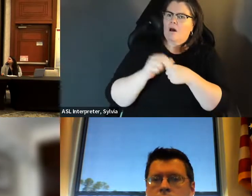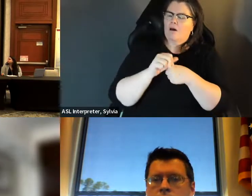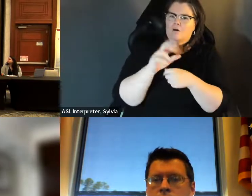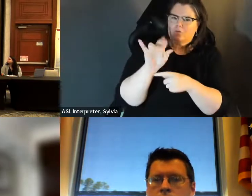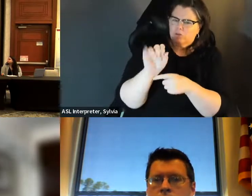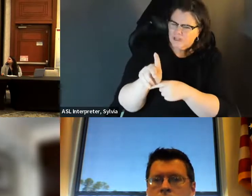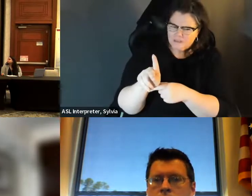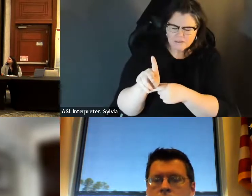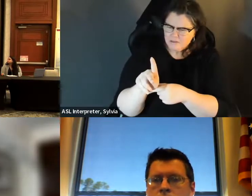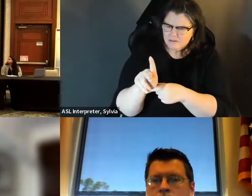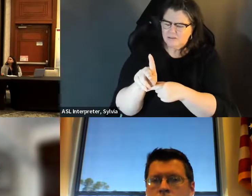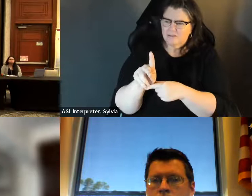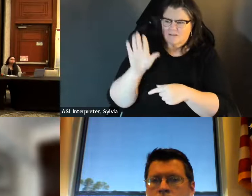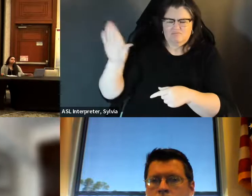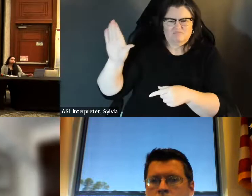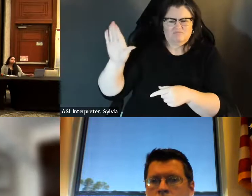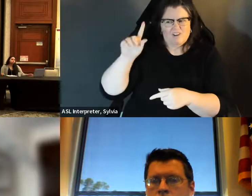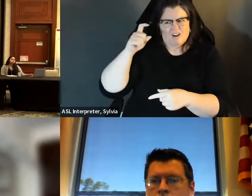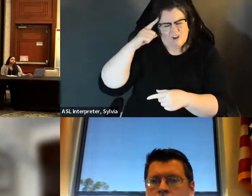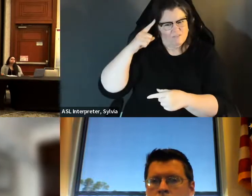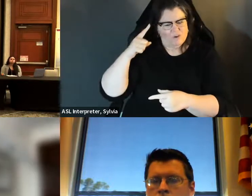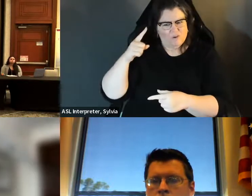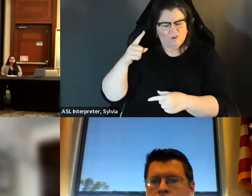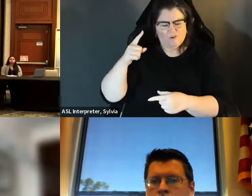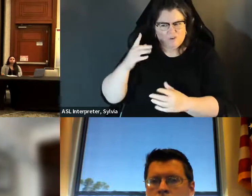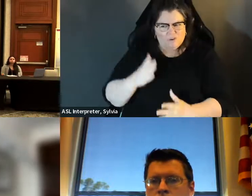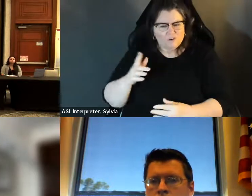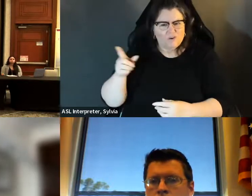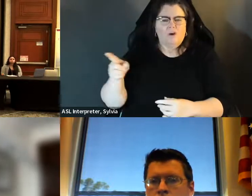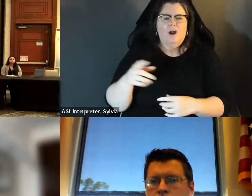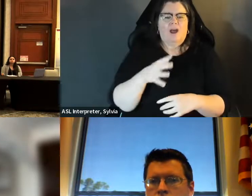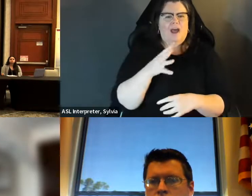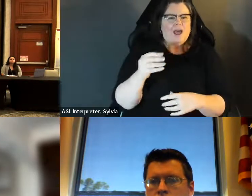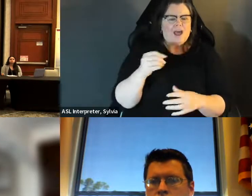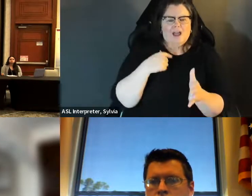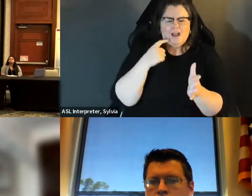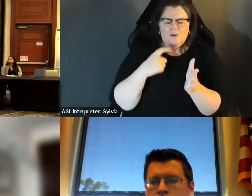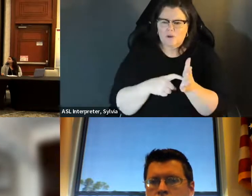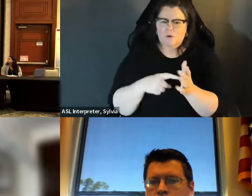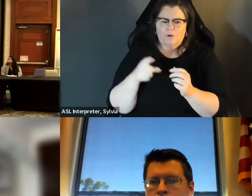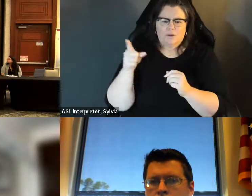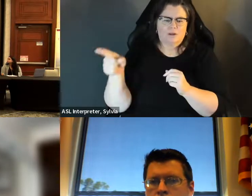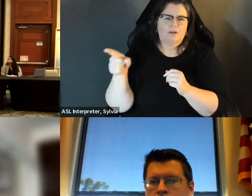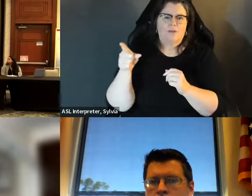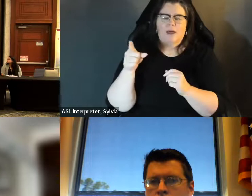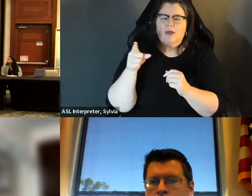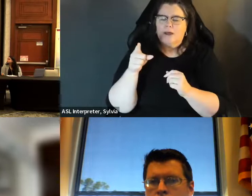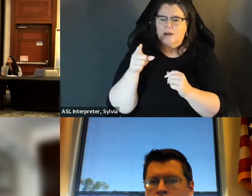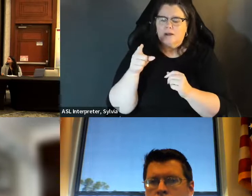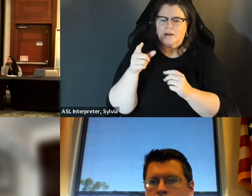the table for that, because what we are seeing now is, you know, the cycle returning